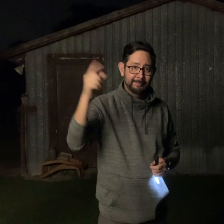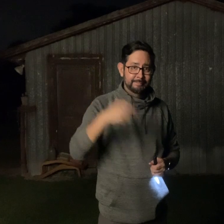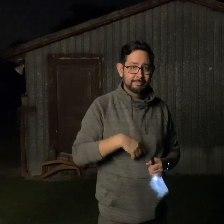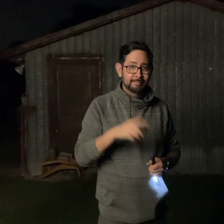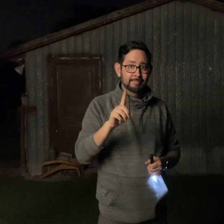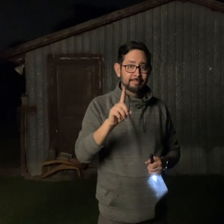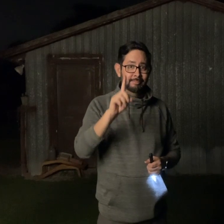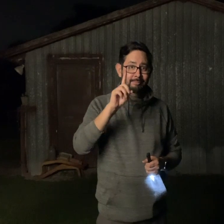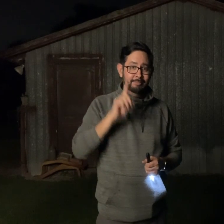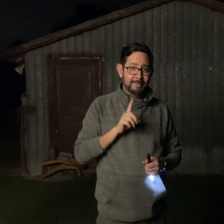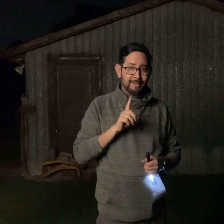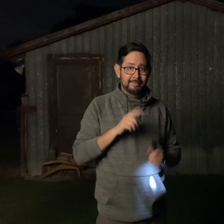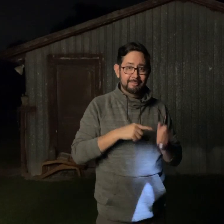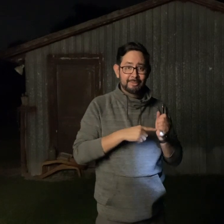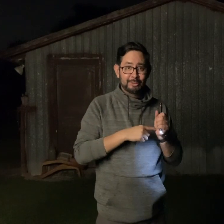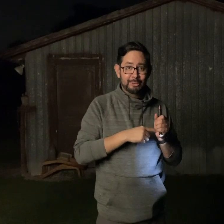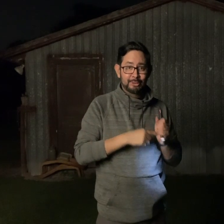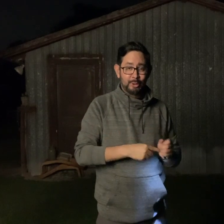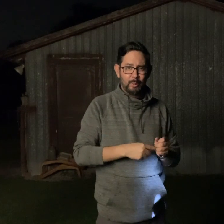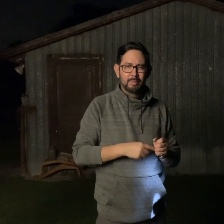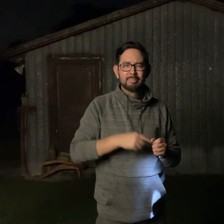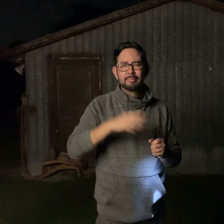So, I'm going to turn out the lights and step back over here,